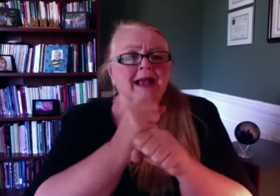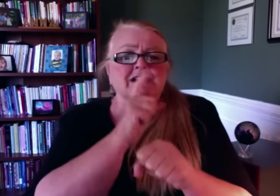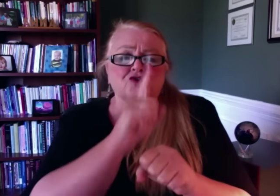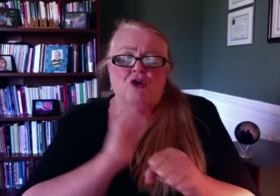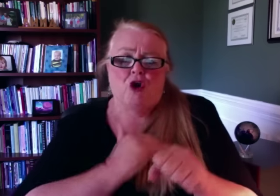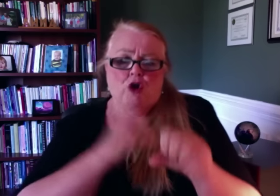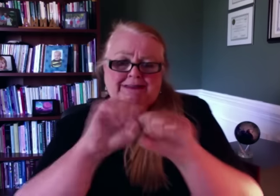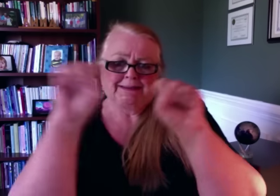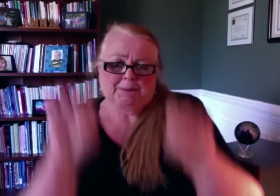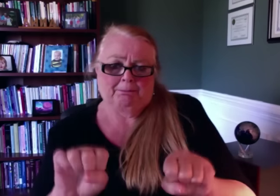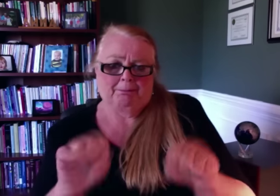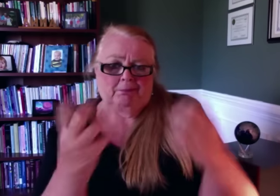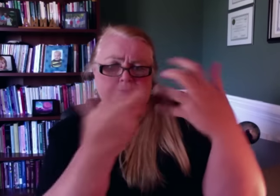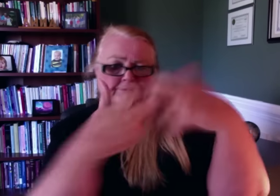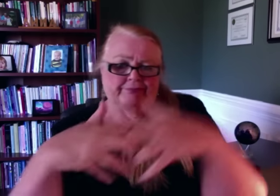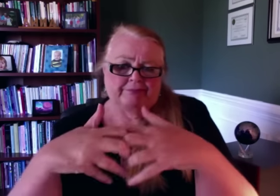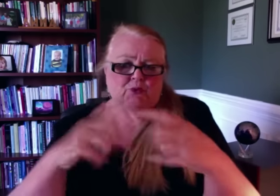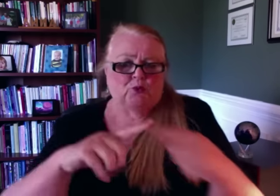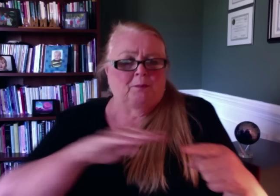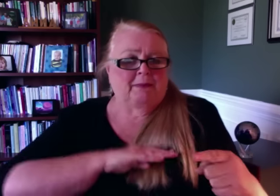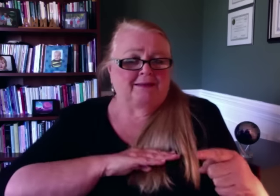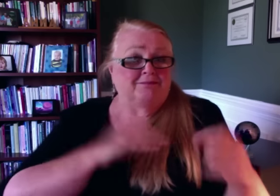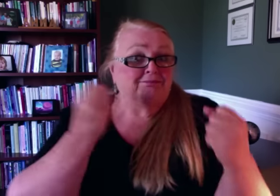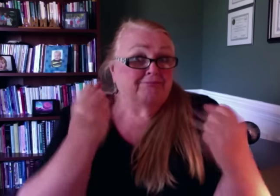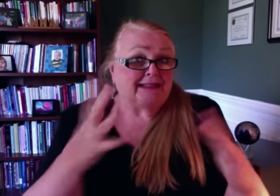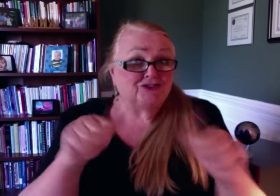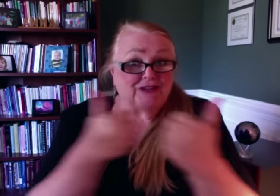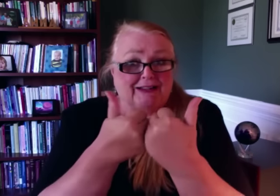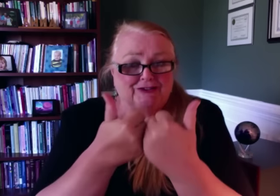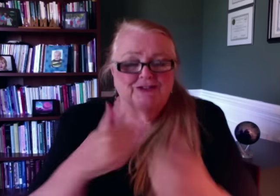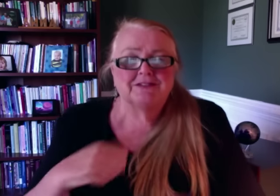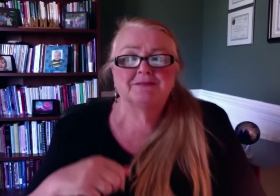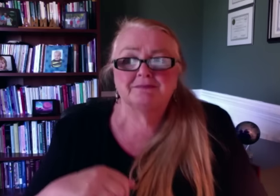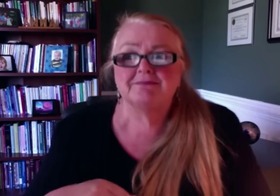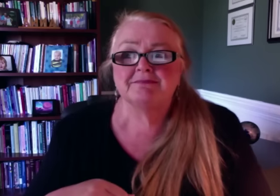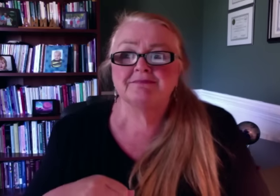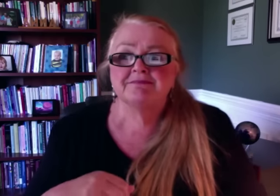We need to make sure our system is designed appropriately to meet these multiple challenges.